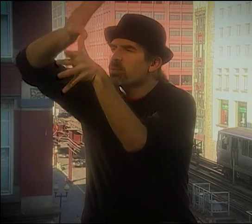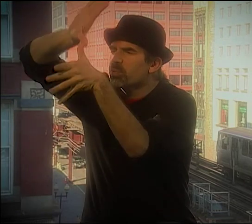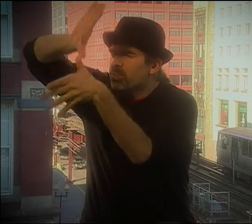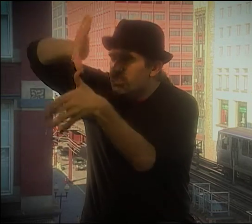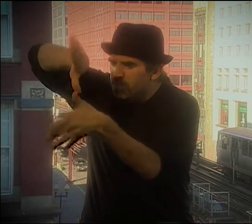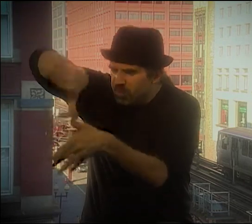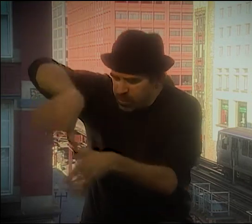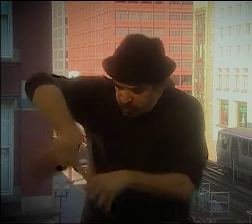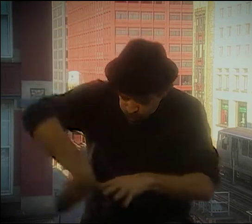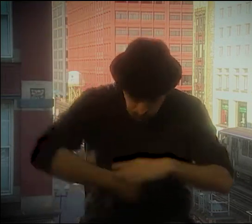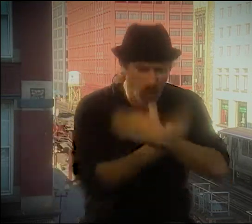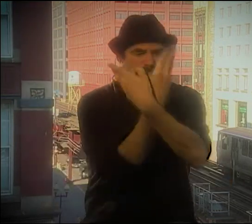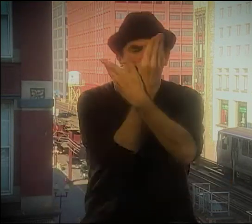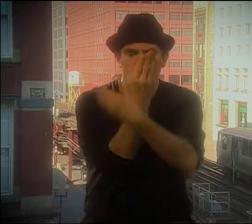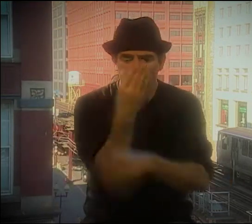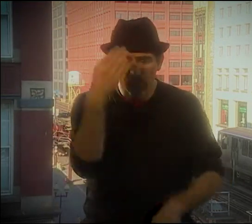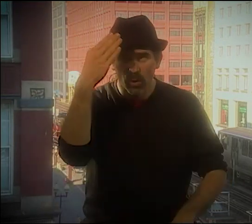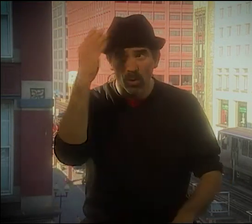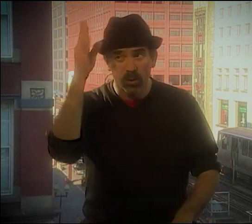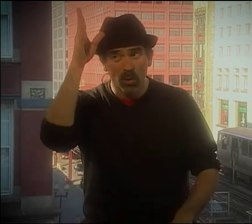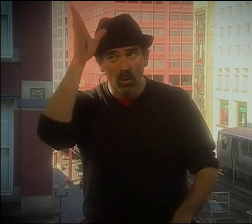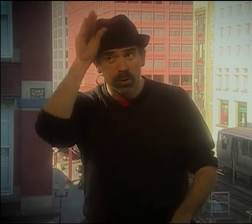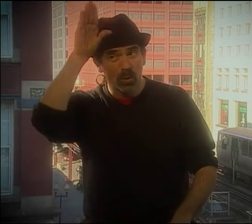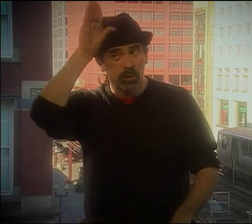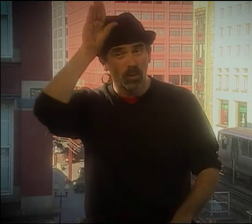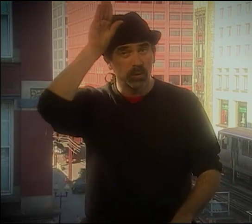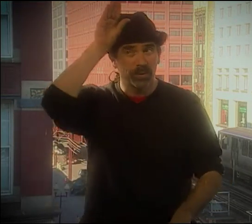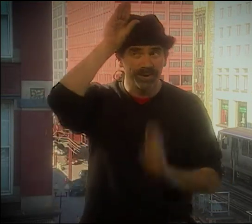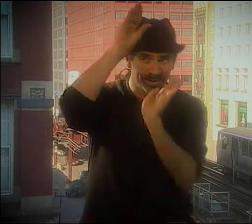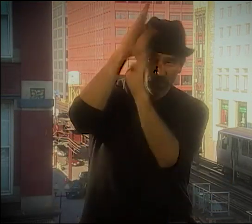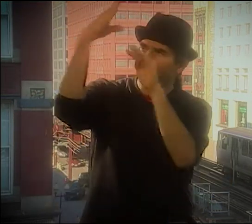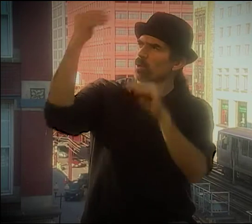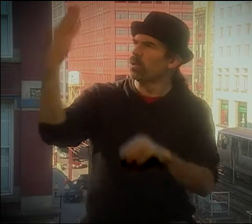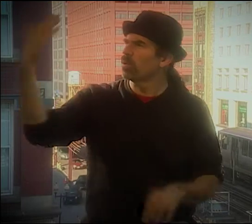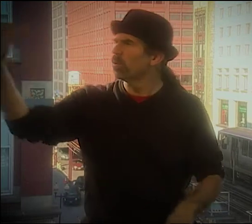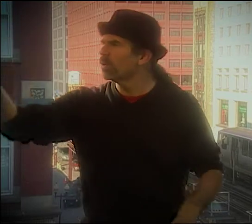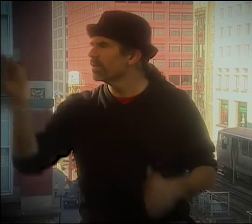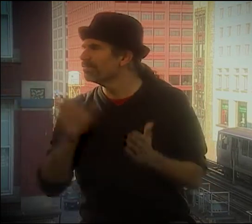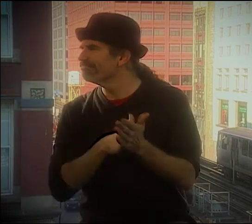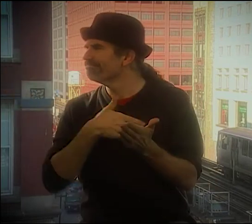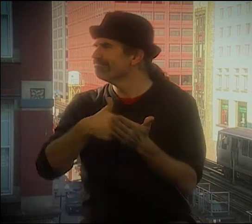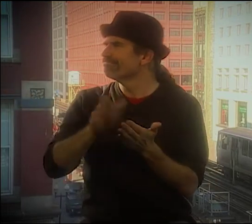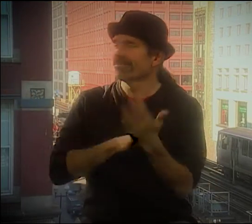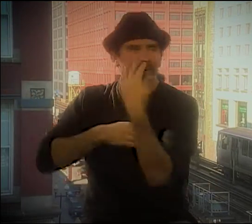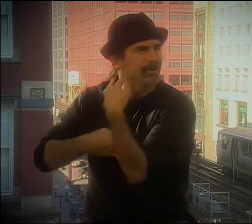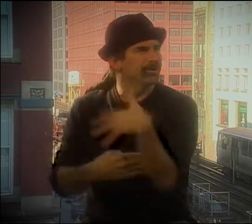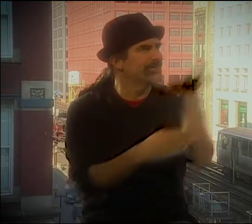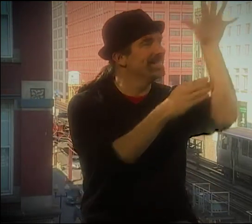PAINTING BECOMES A BIRD, THE BIRD FLIES UP TO THE SUN